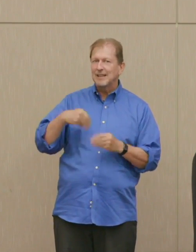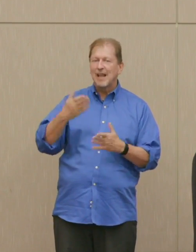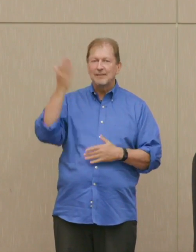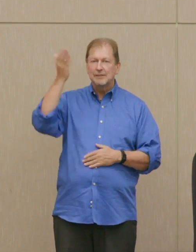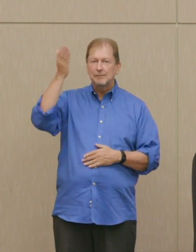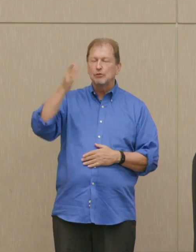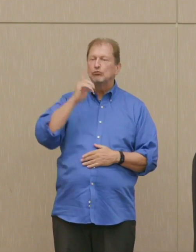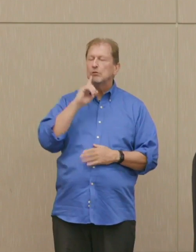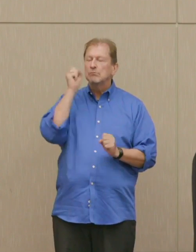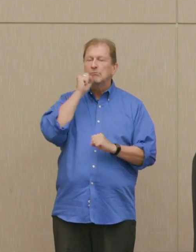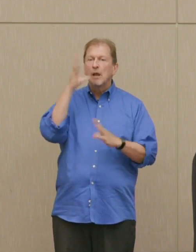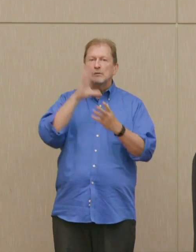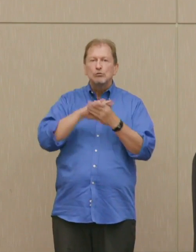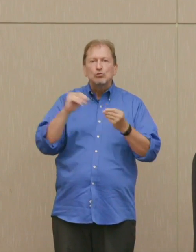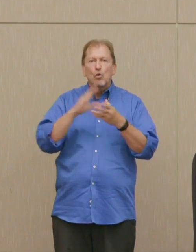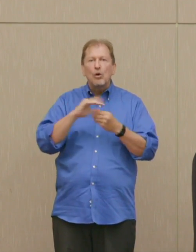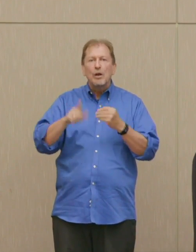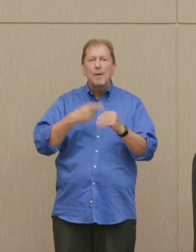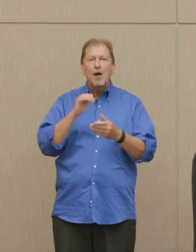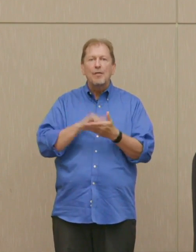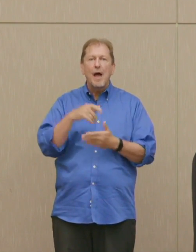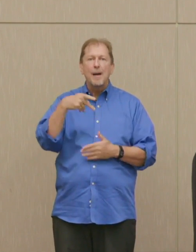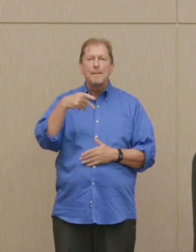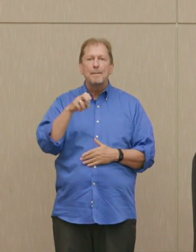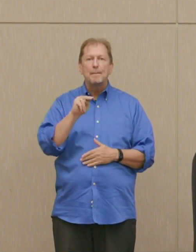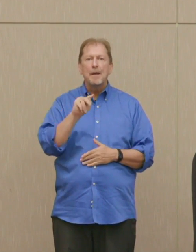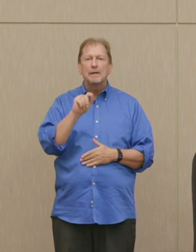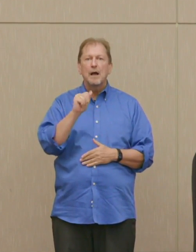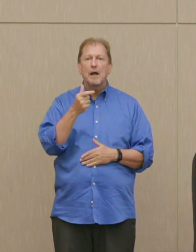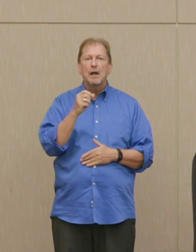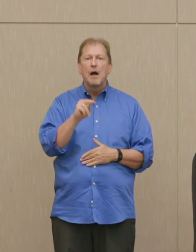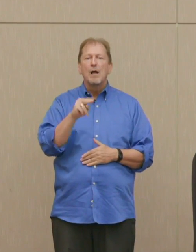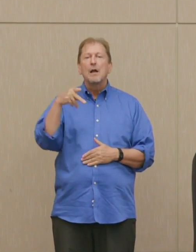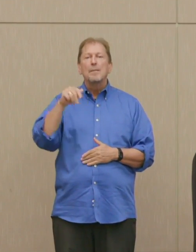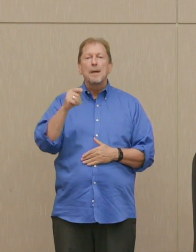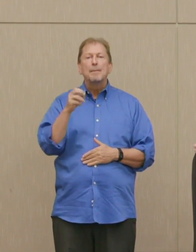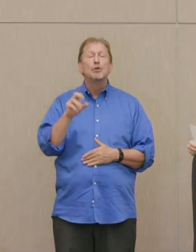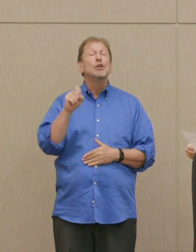amazing stories that I don't think have even made it into the movies on the topic yet.